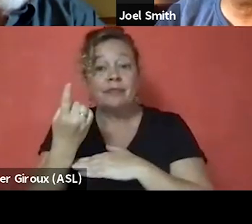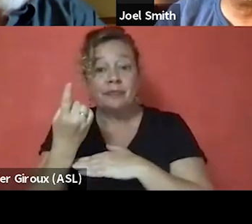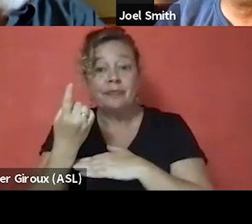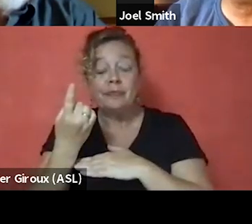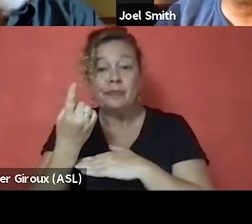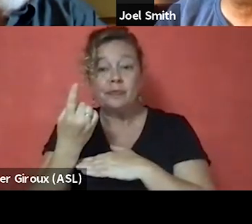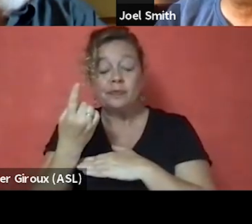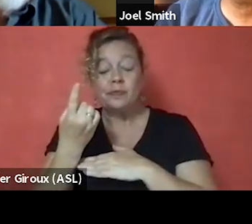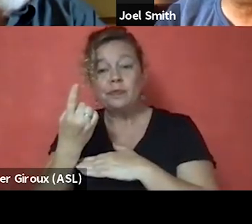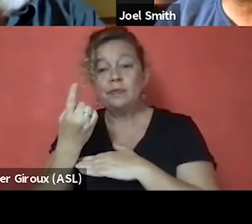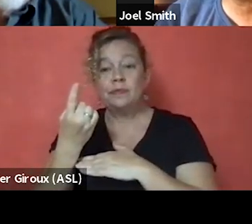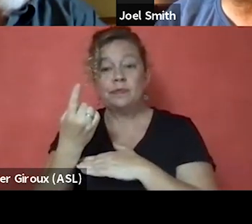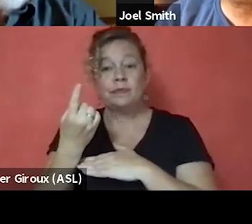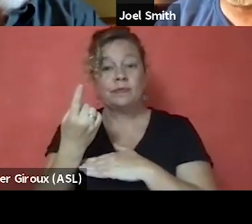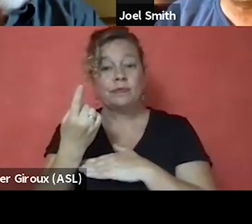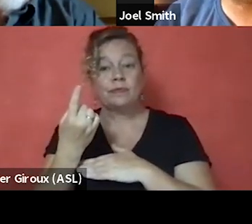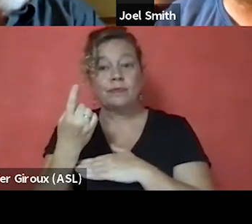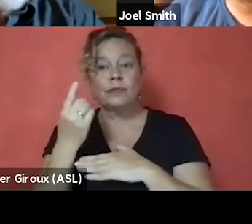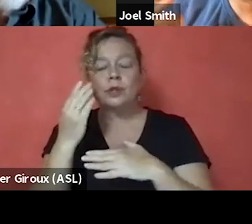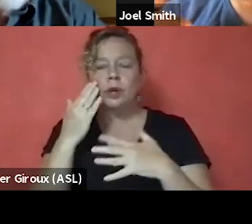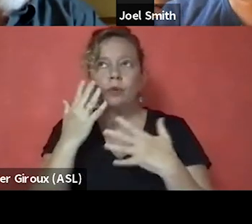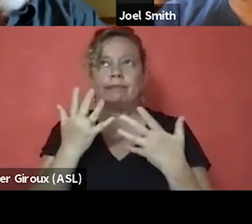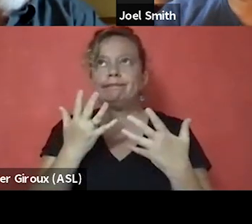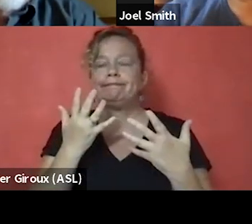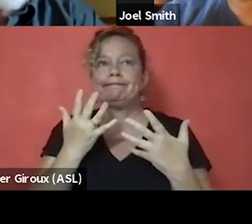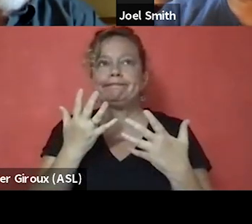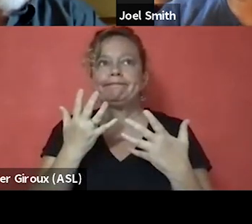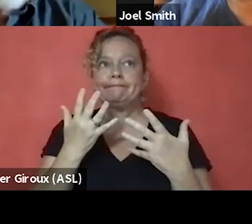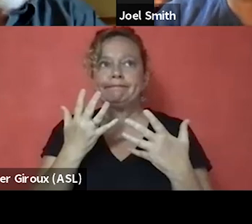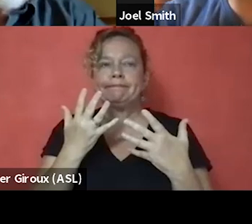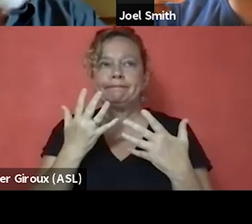will try to make a person who has a medical discharge,